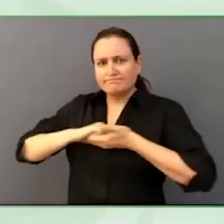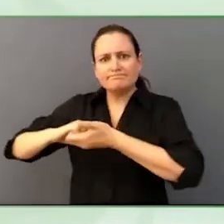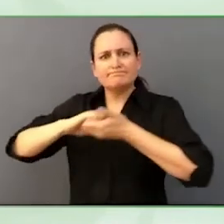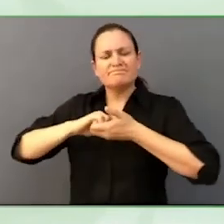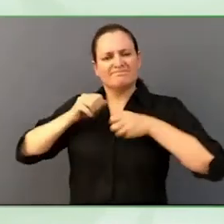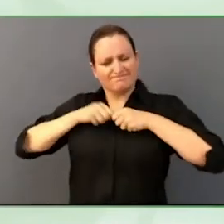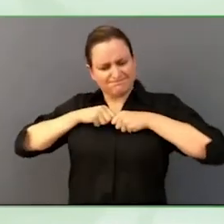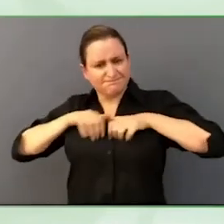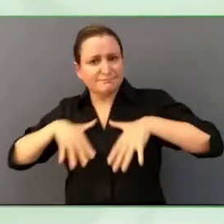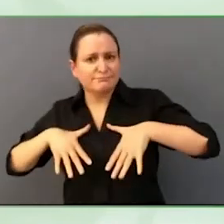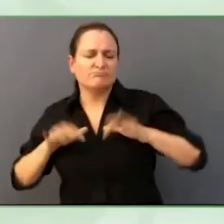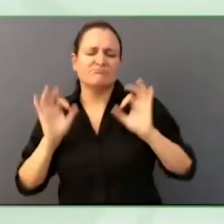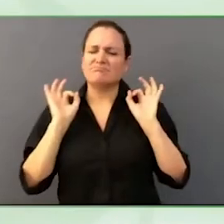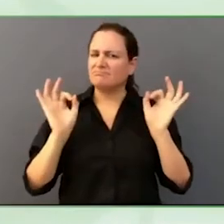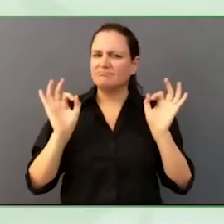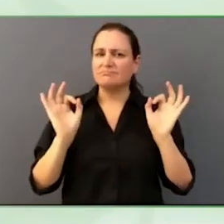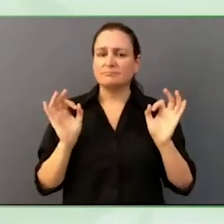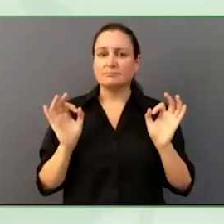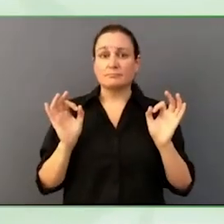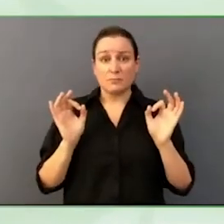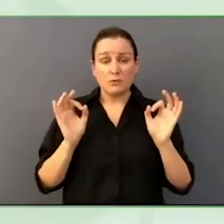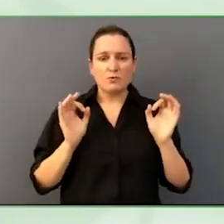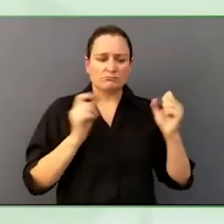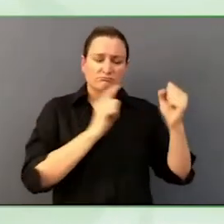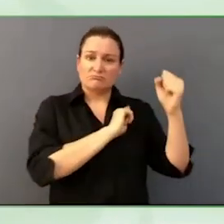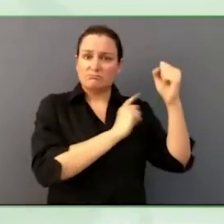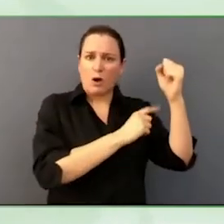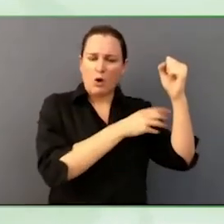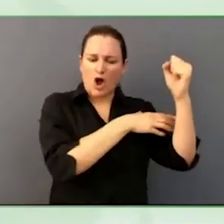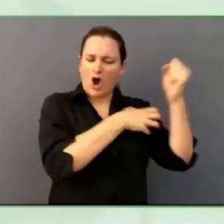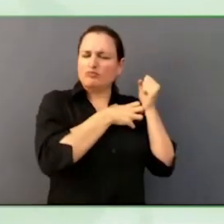empowering every single human being, we believe as well that we should